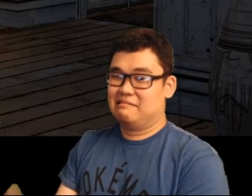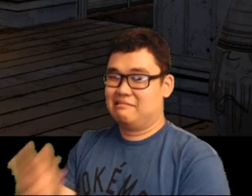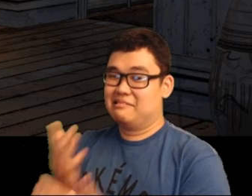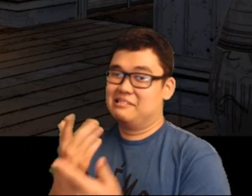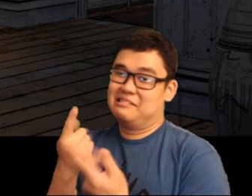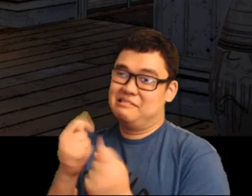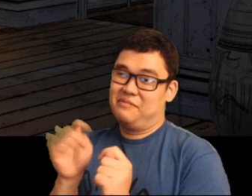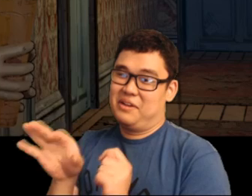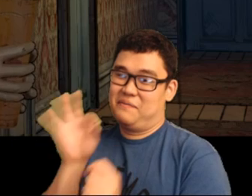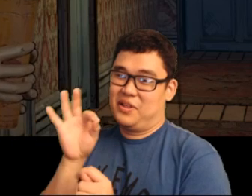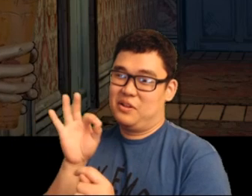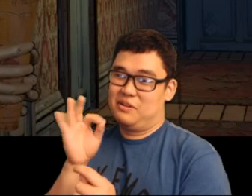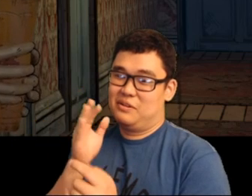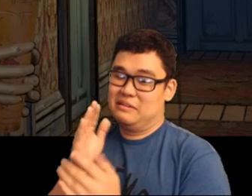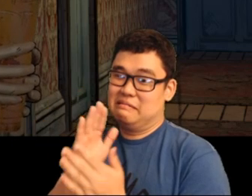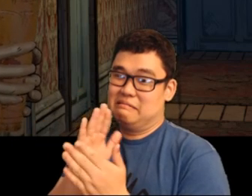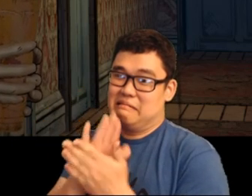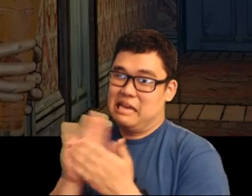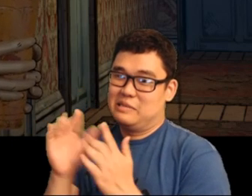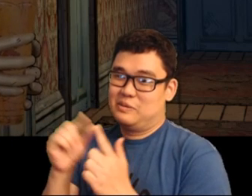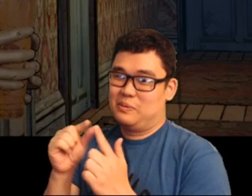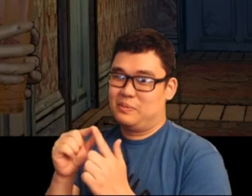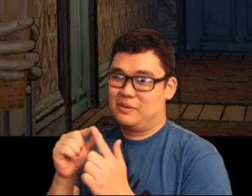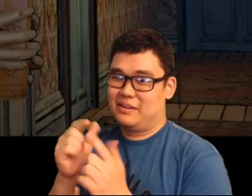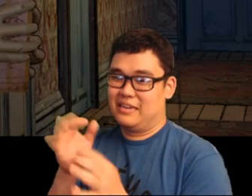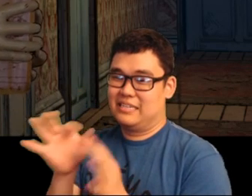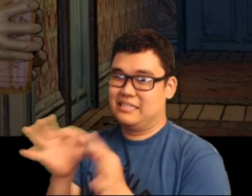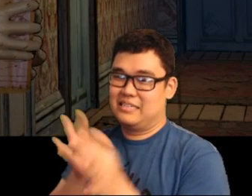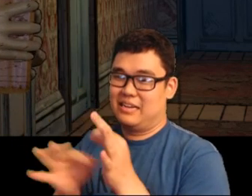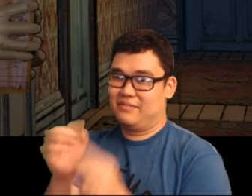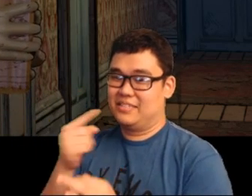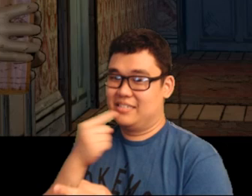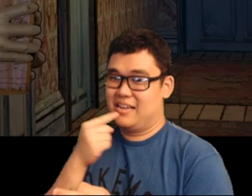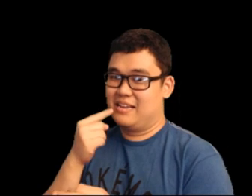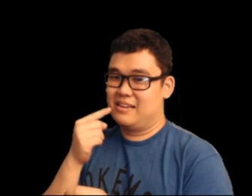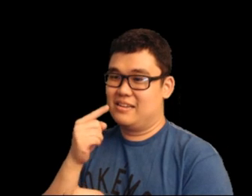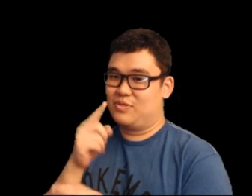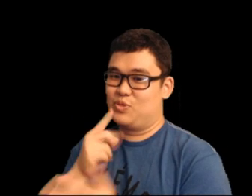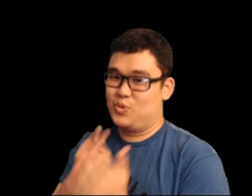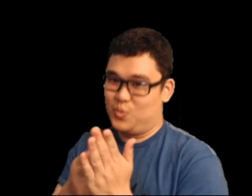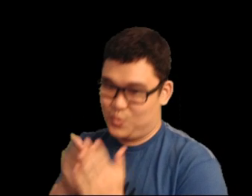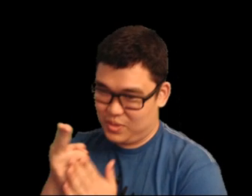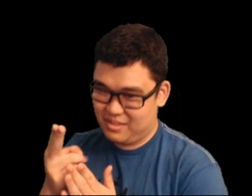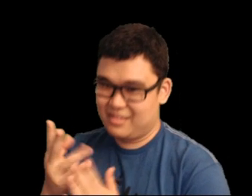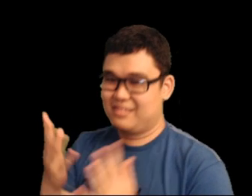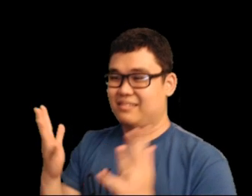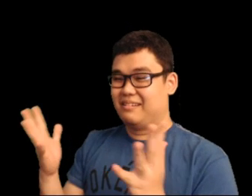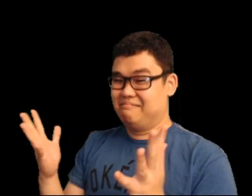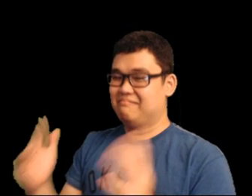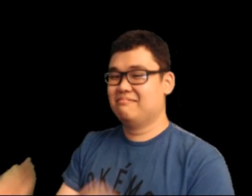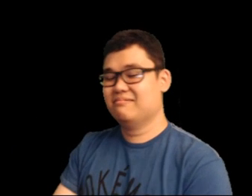Eh, they tried to find nice words instead of a painful truth about her grandpa.